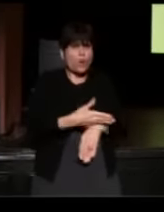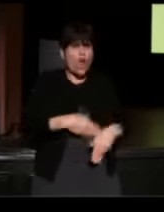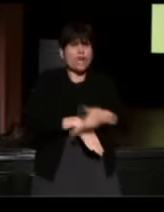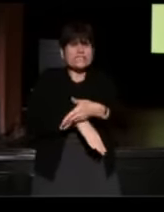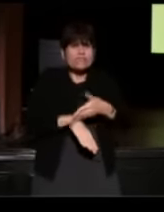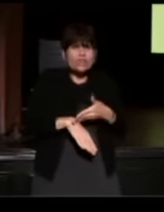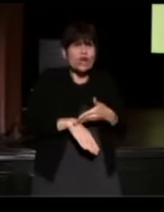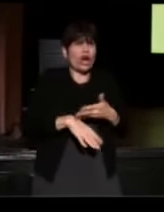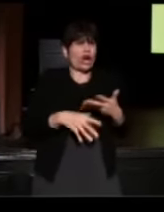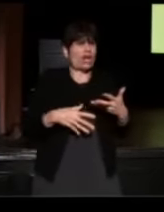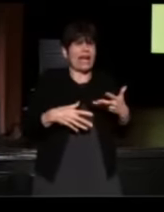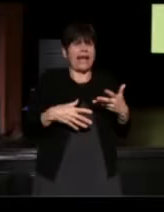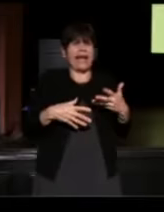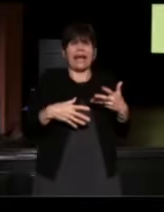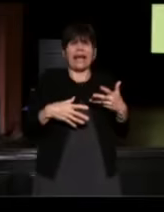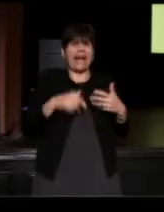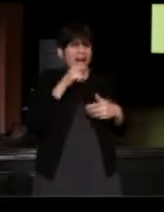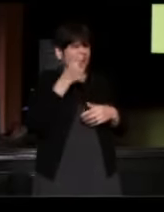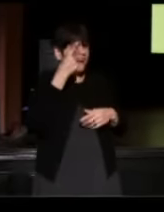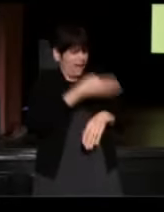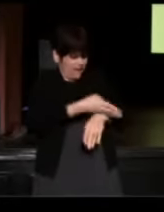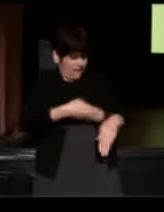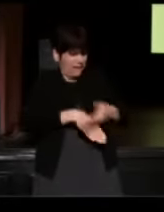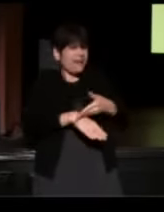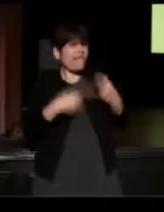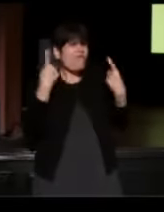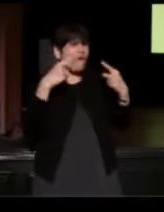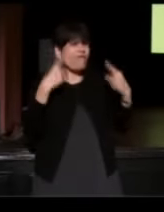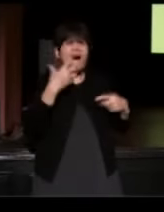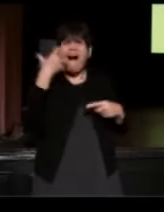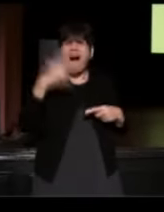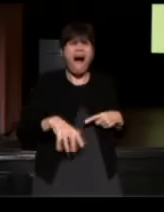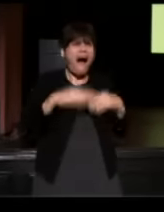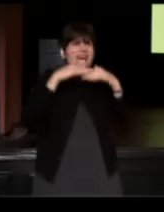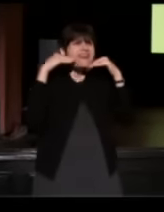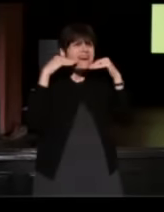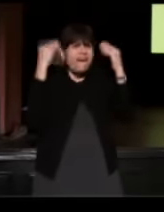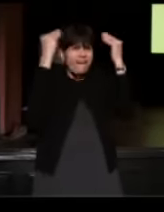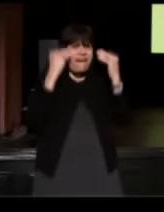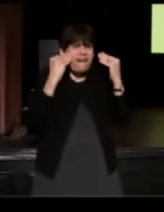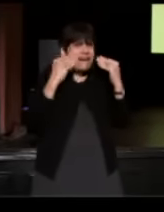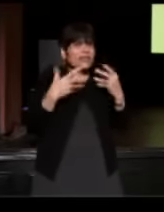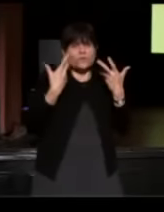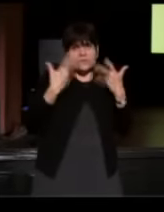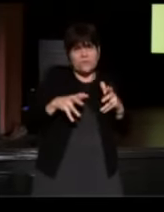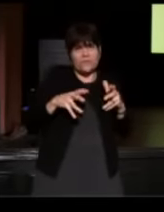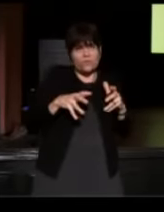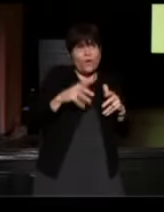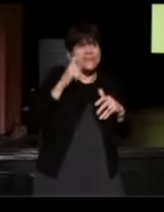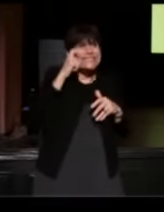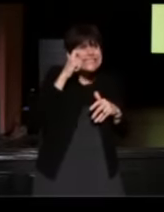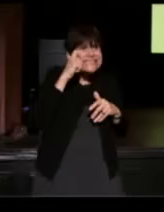and I didn't understand why you were dressed like that and you said,"Because you didn't want your skin to get any darker."